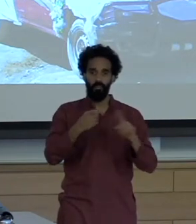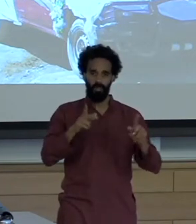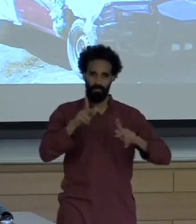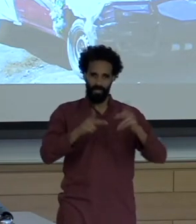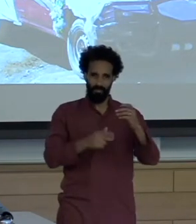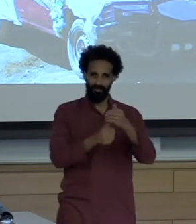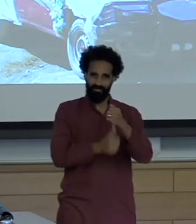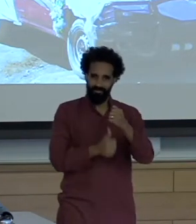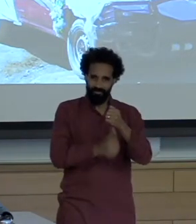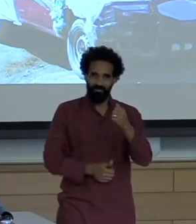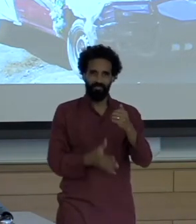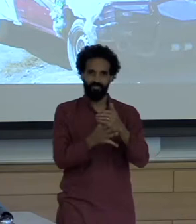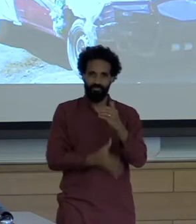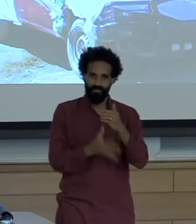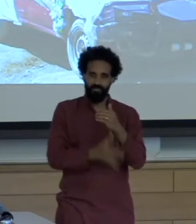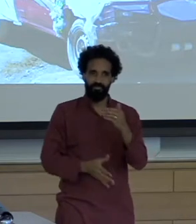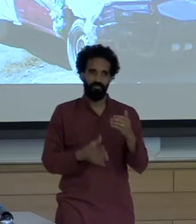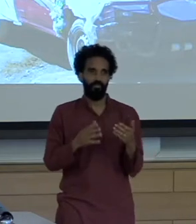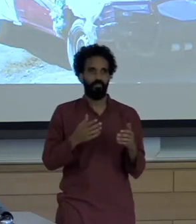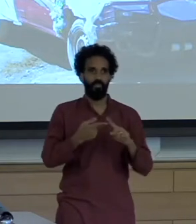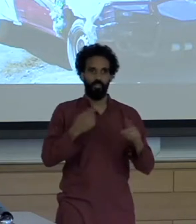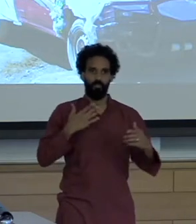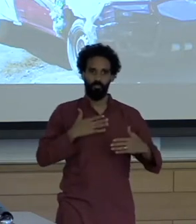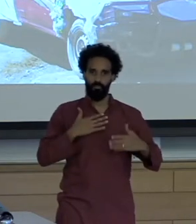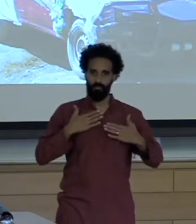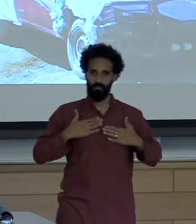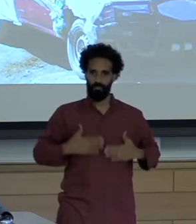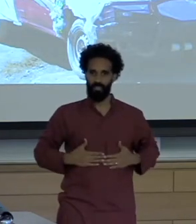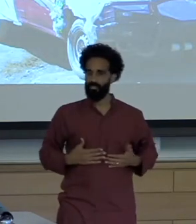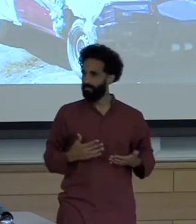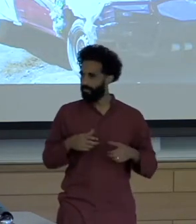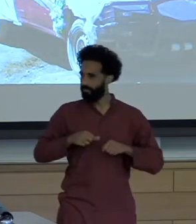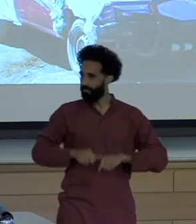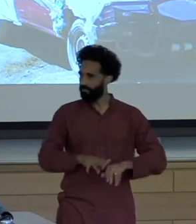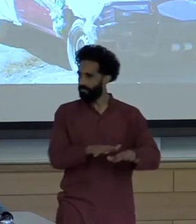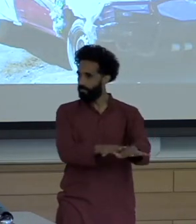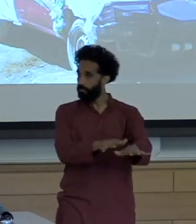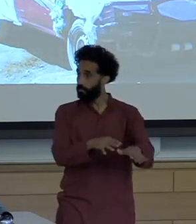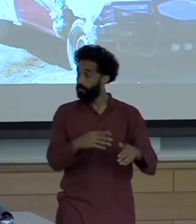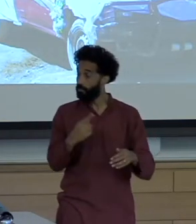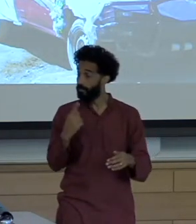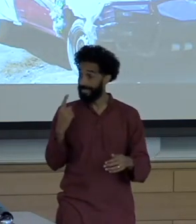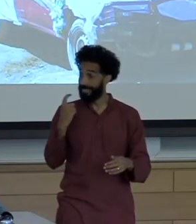So are in our most recent visit, this is a picture of a funeral of someone who died of cholera